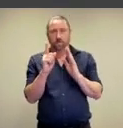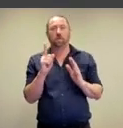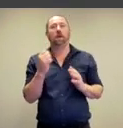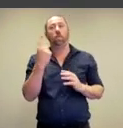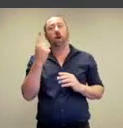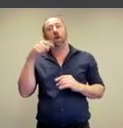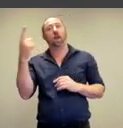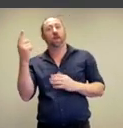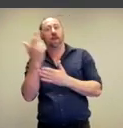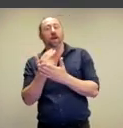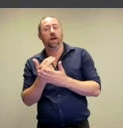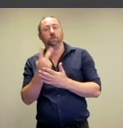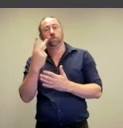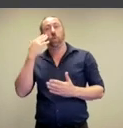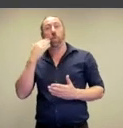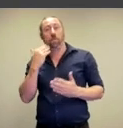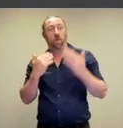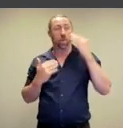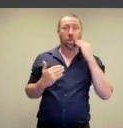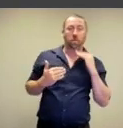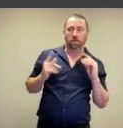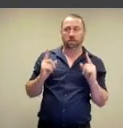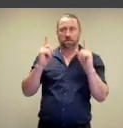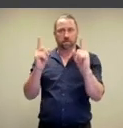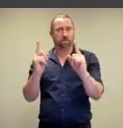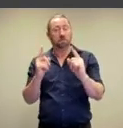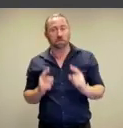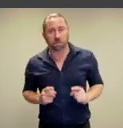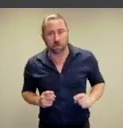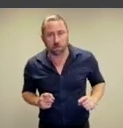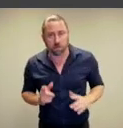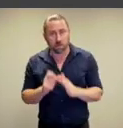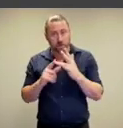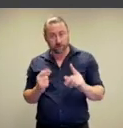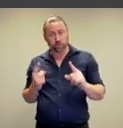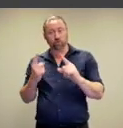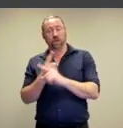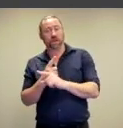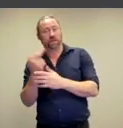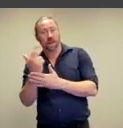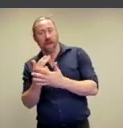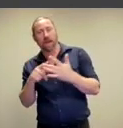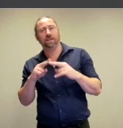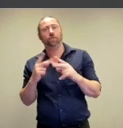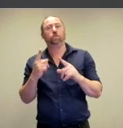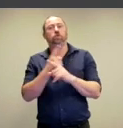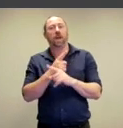squeezing through two women's bodies. It's interesting to think about, does